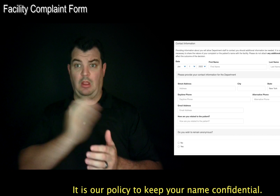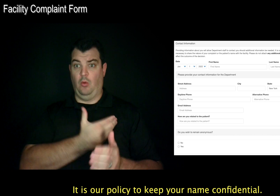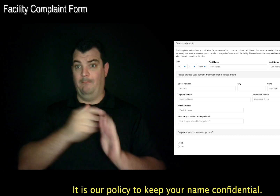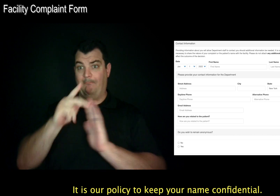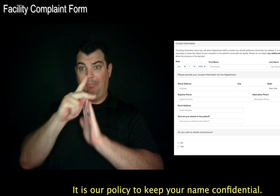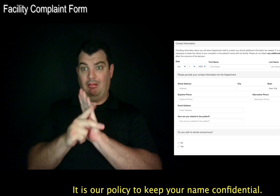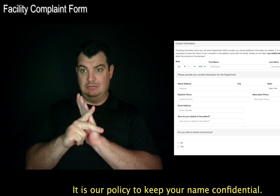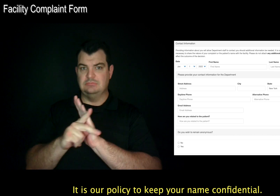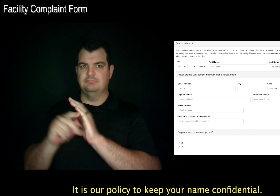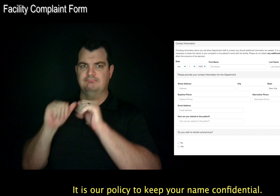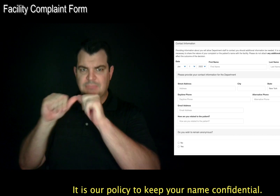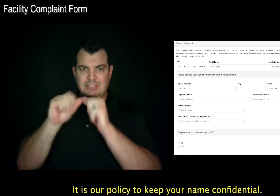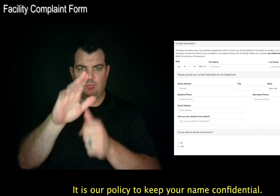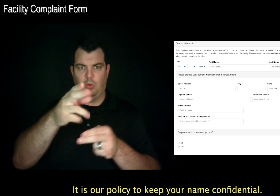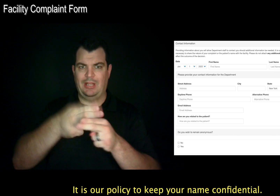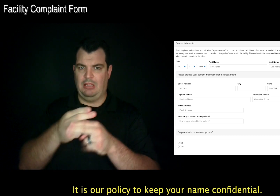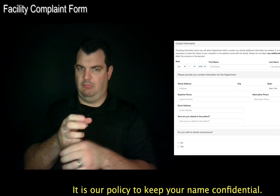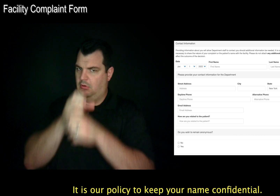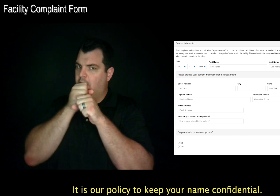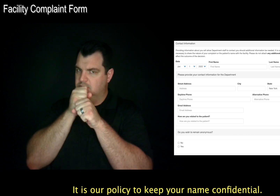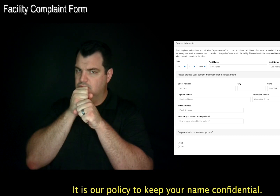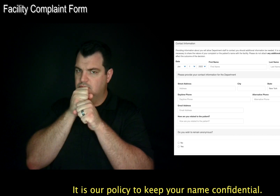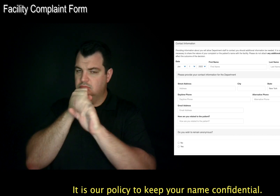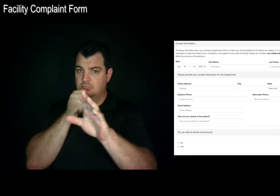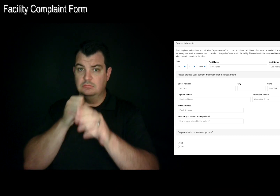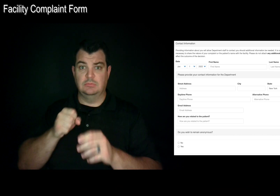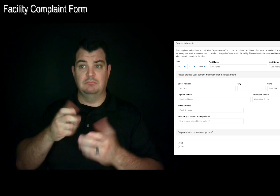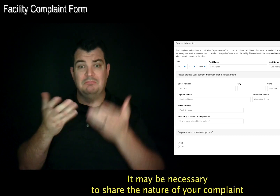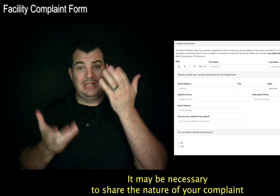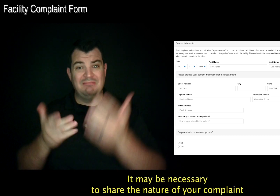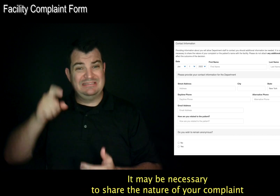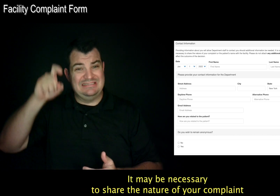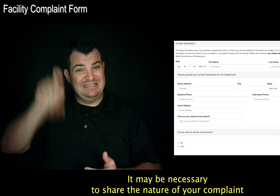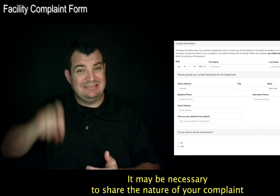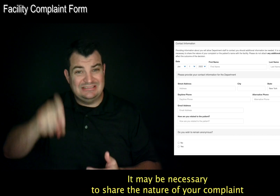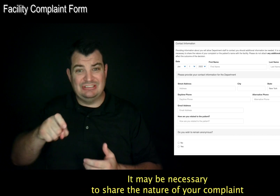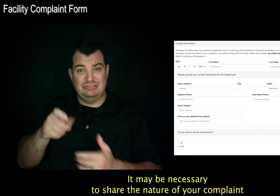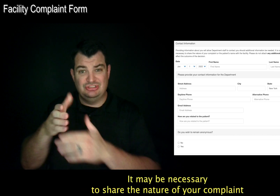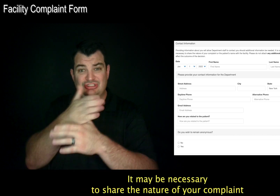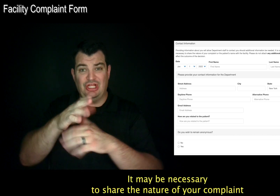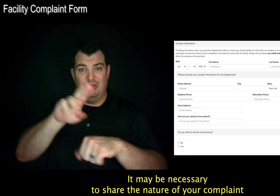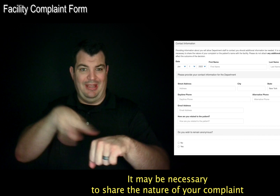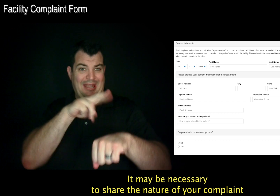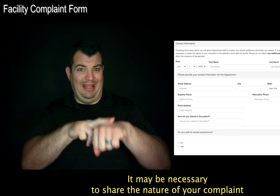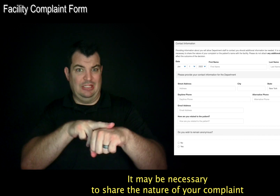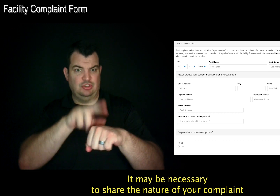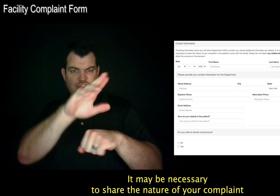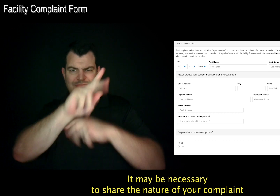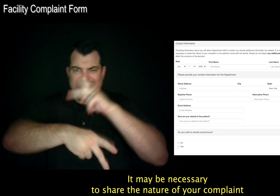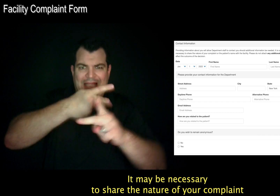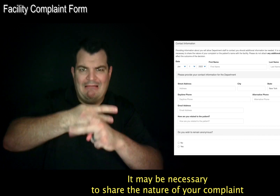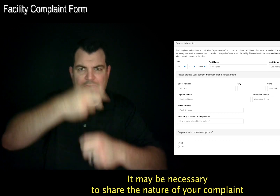It is our policy to keep your name confidential. It may be necessary to share the nature of your complaint